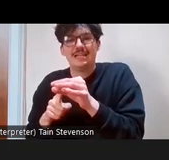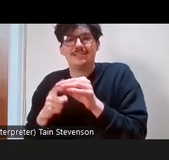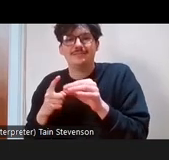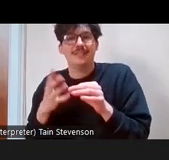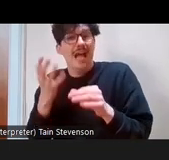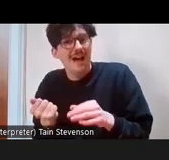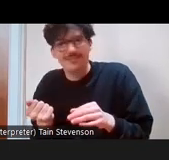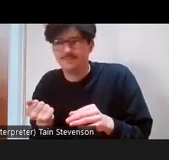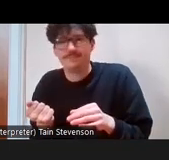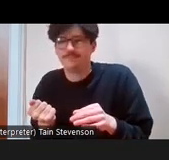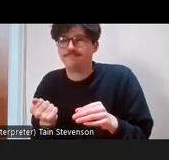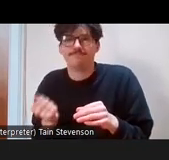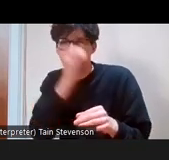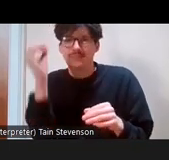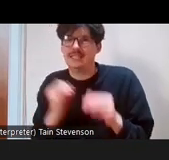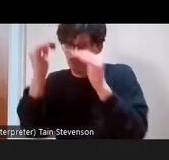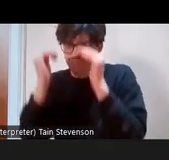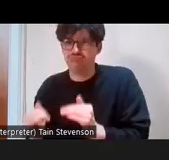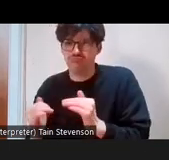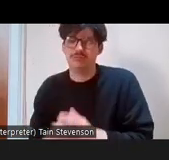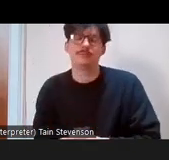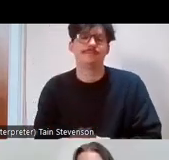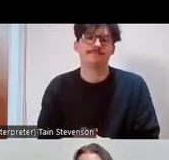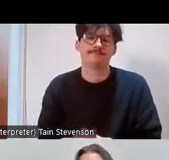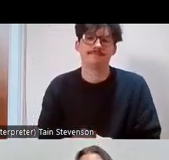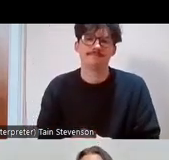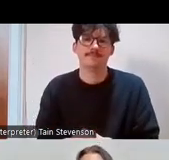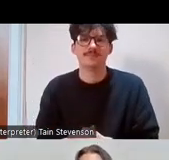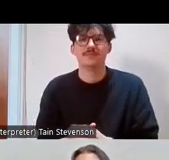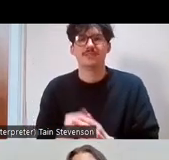educational qualifications. When we talk about working class, really what we mean